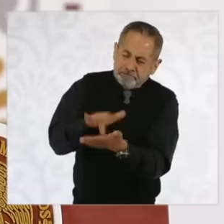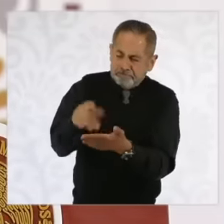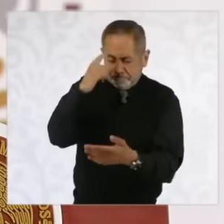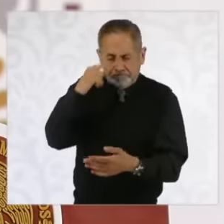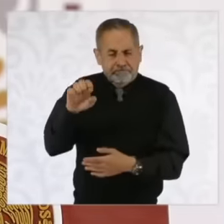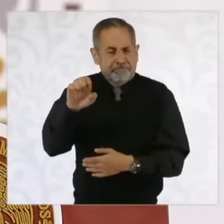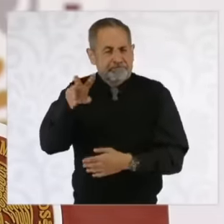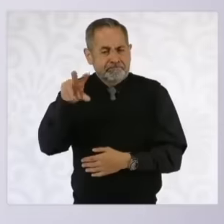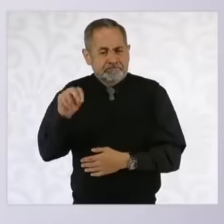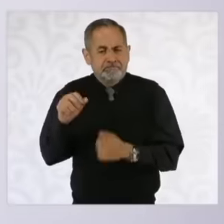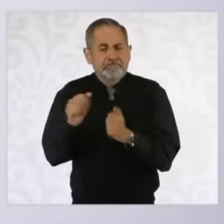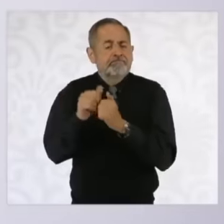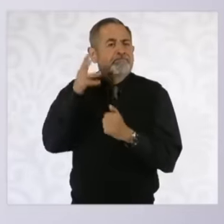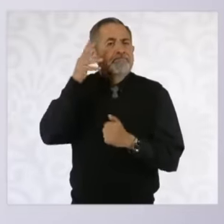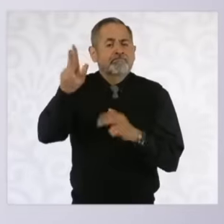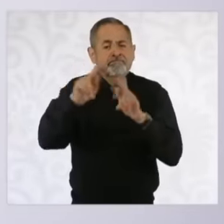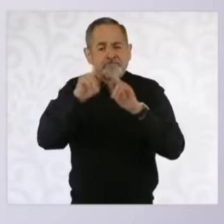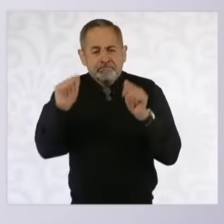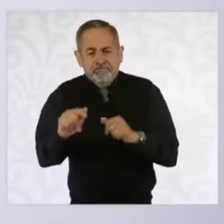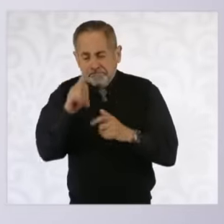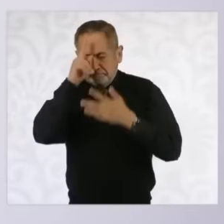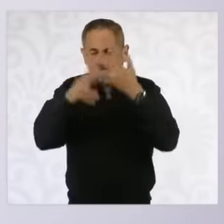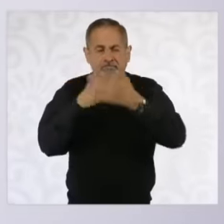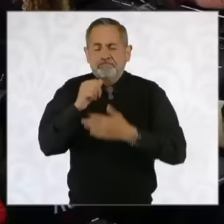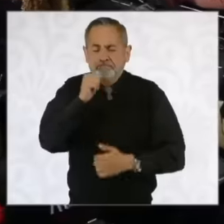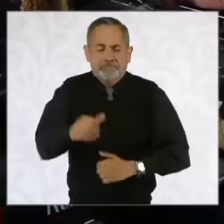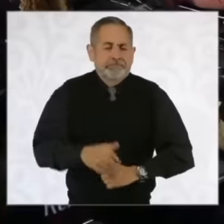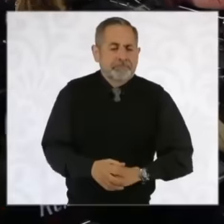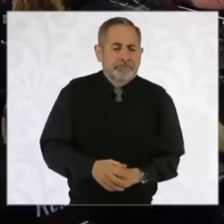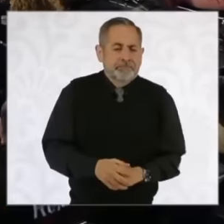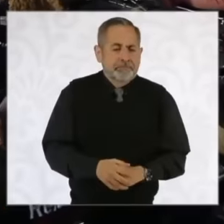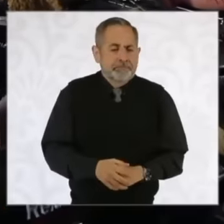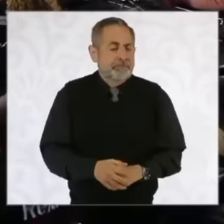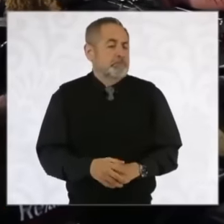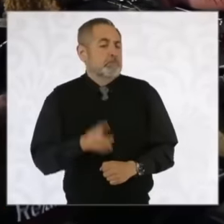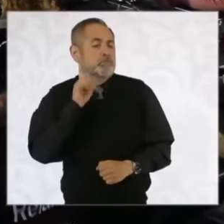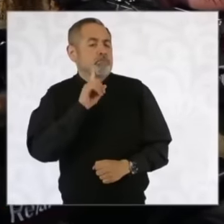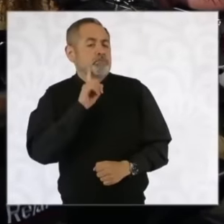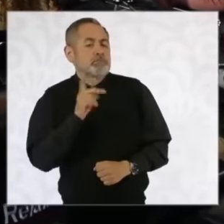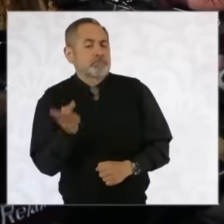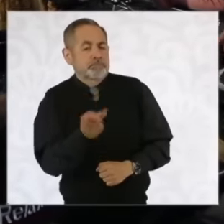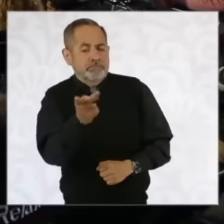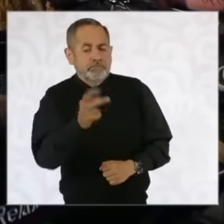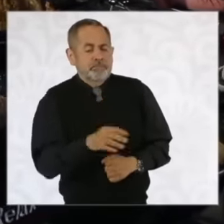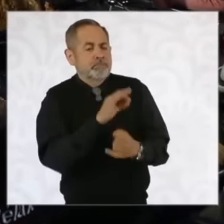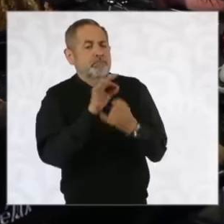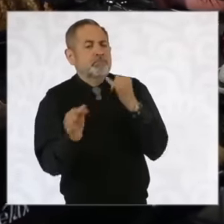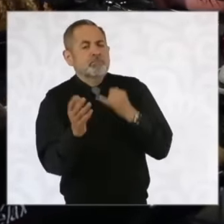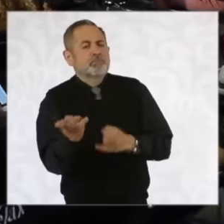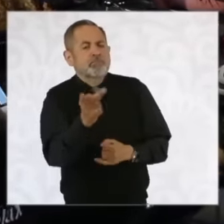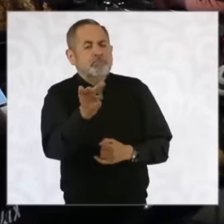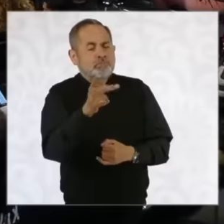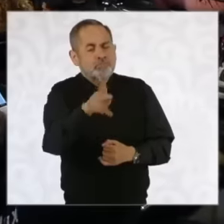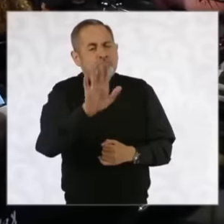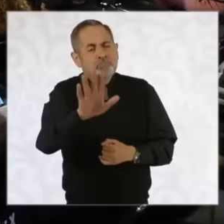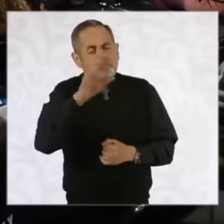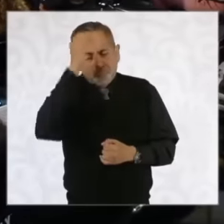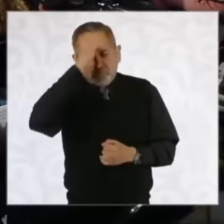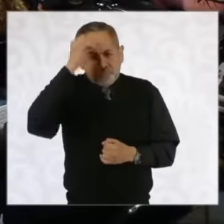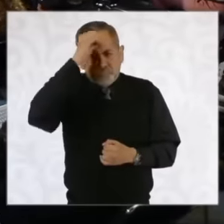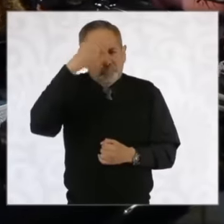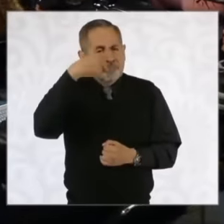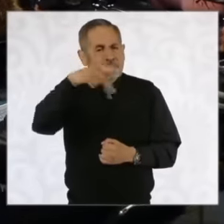peace and non-violence and finally president eh What is your opinion about the acts